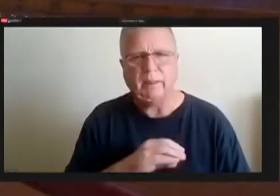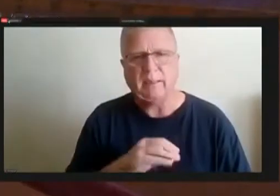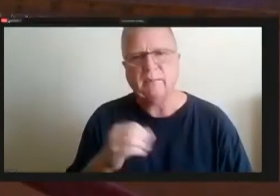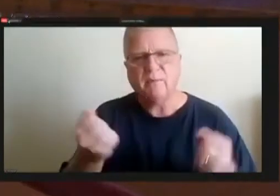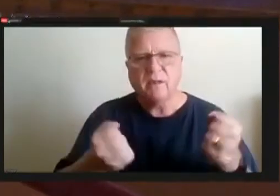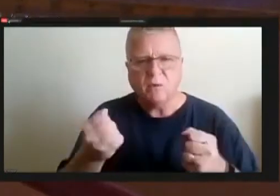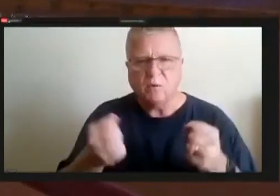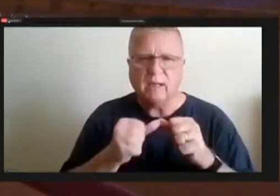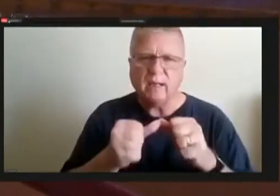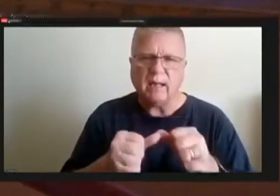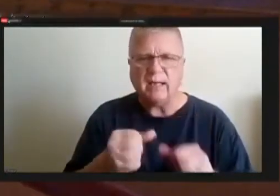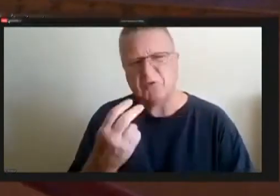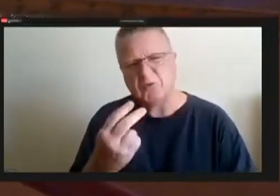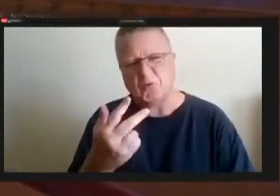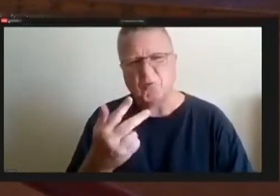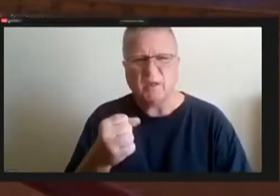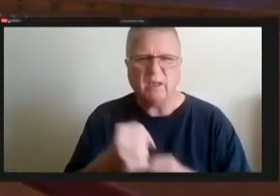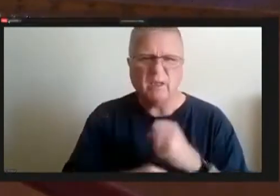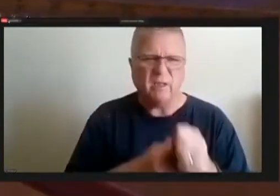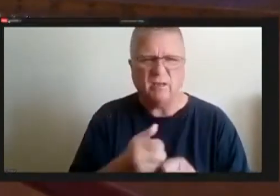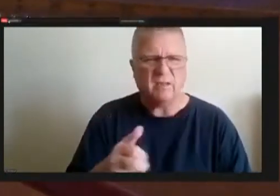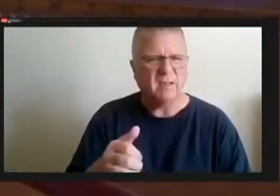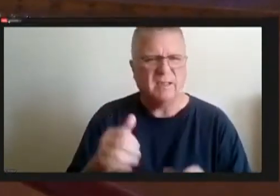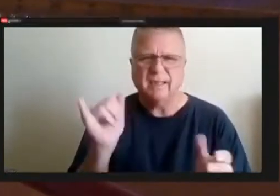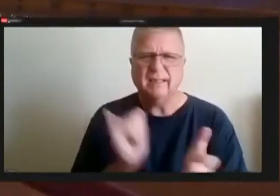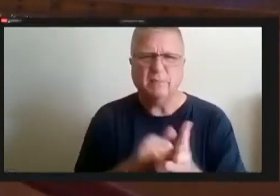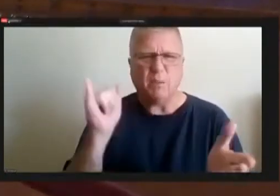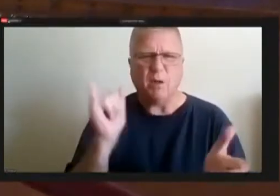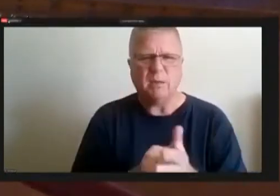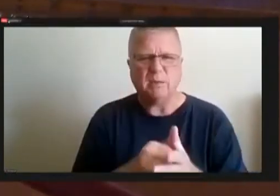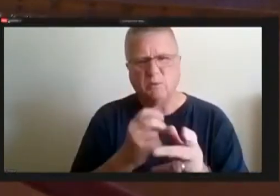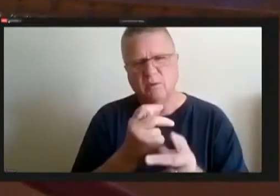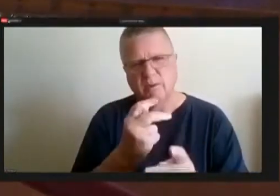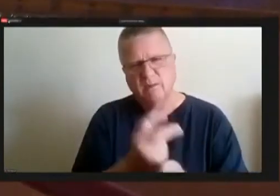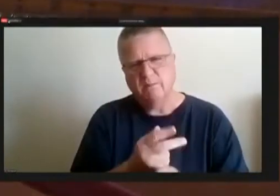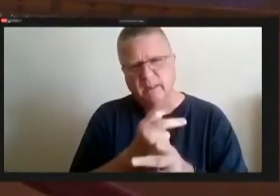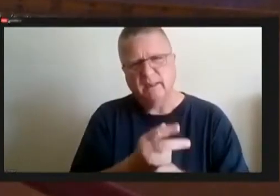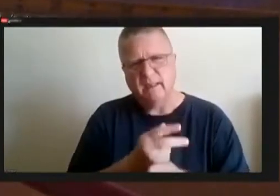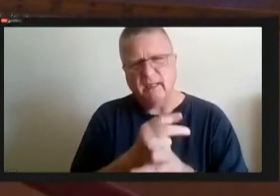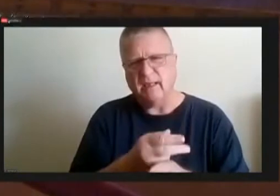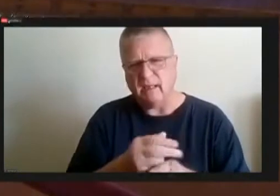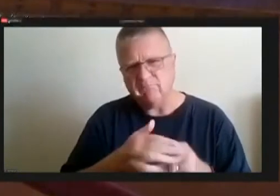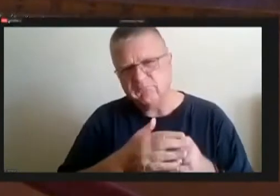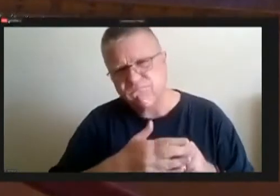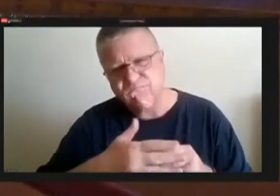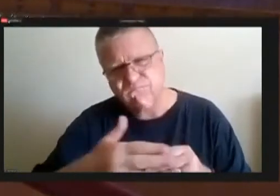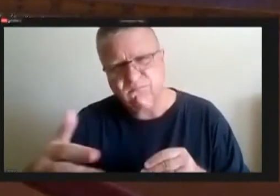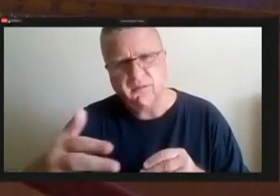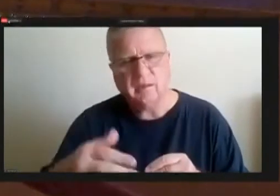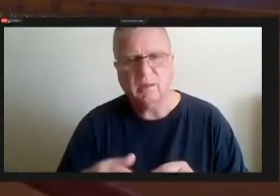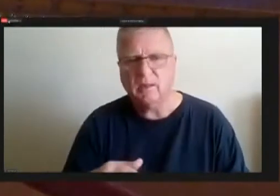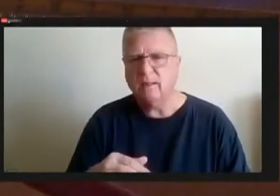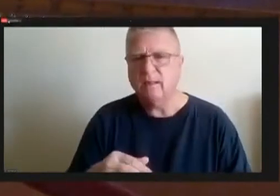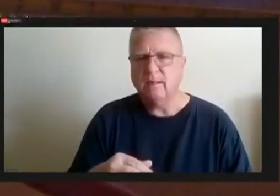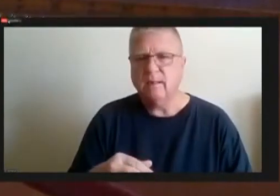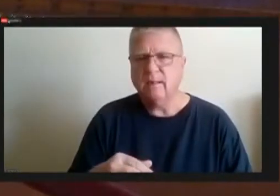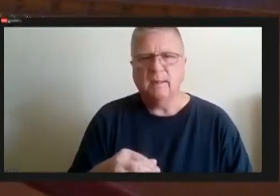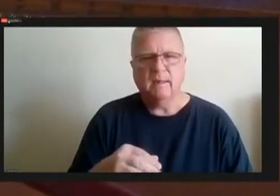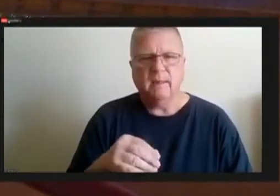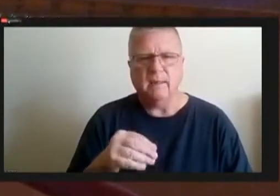it's close to impossible to keep them up, as well as, as well as many of our